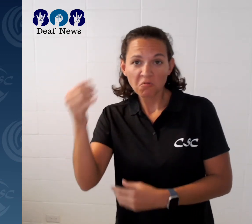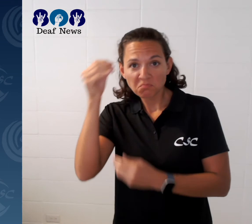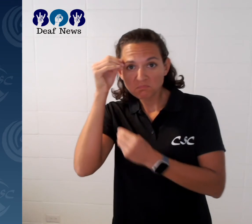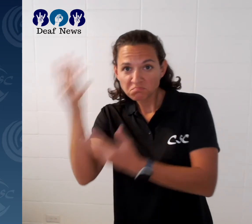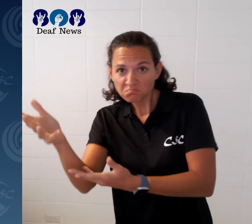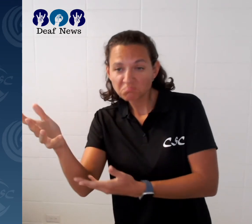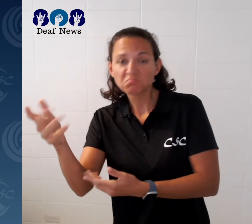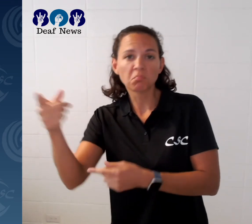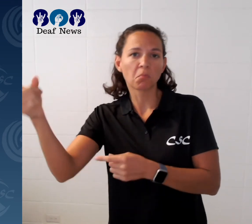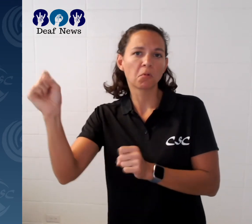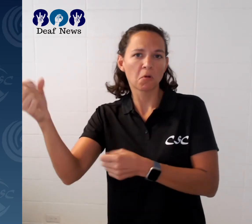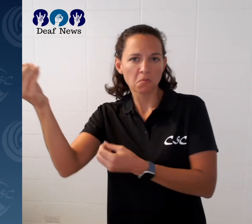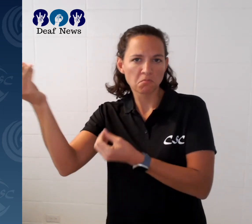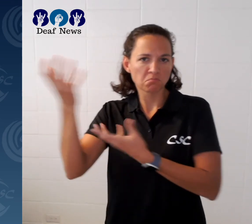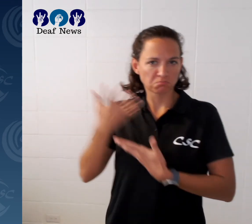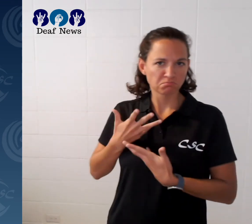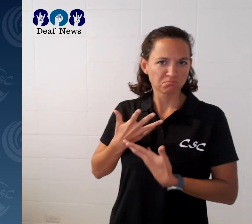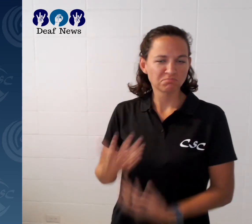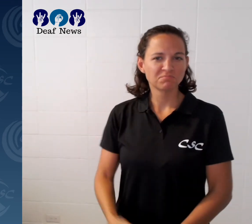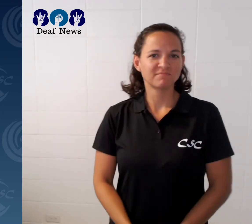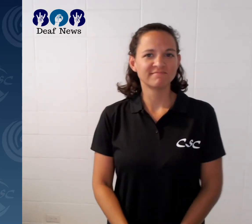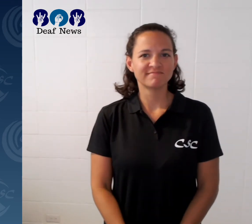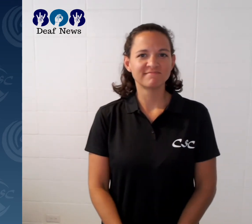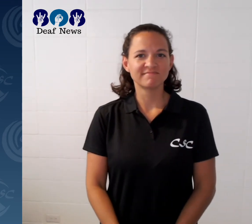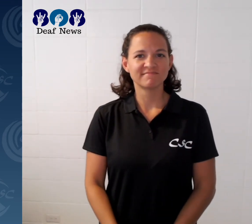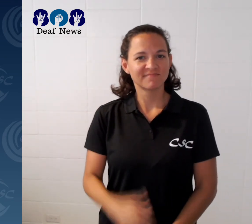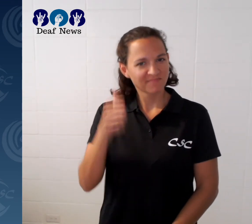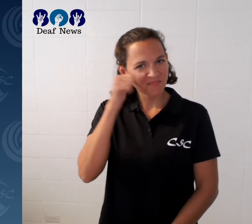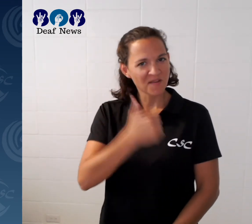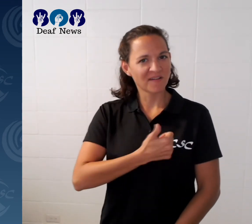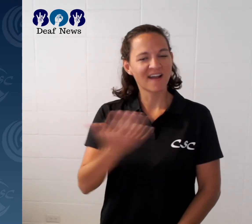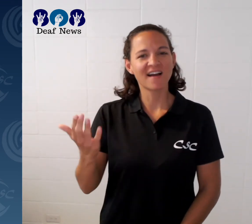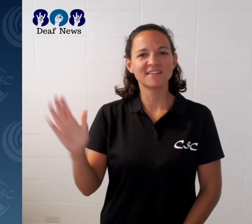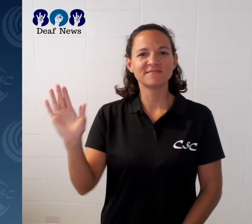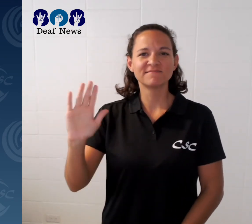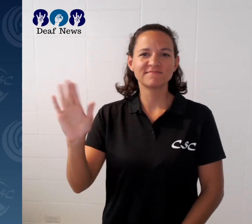know that you have something to report and they will let me know. Aloha. Bye!